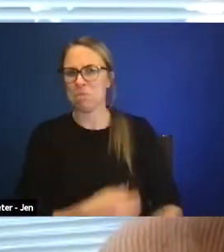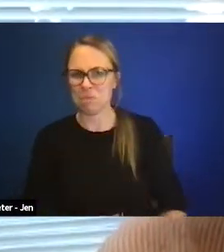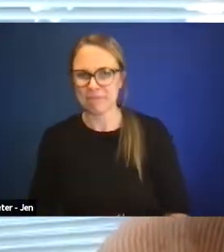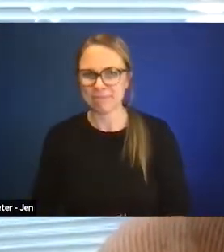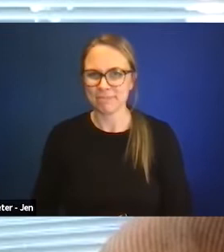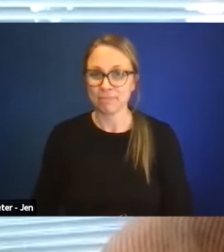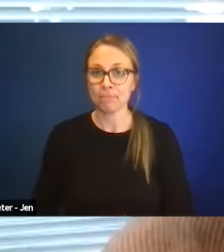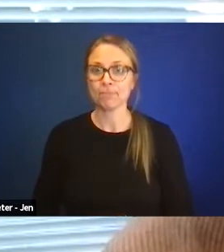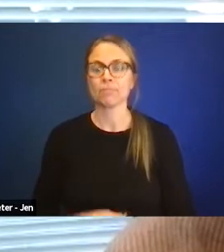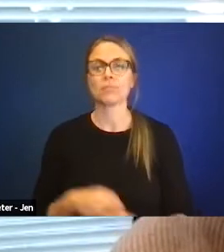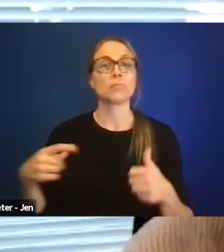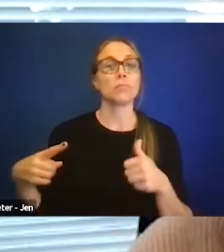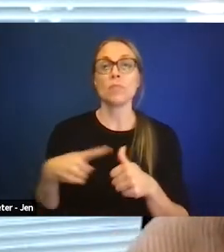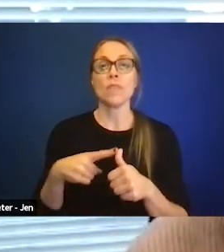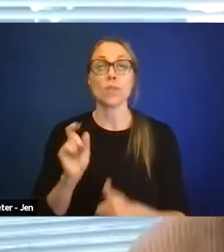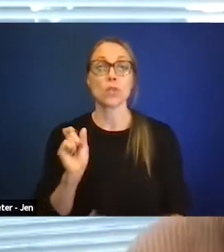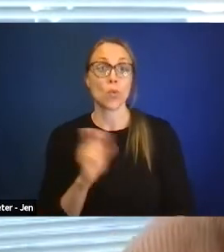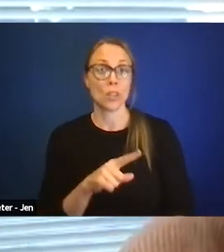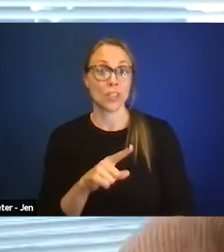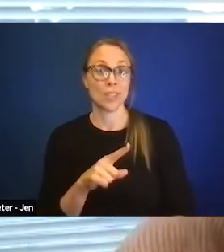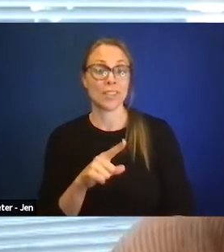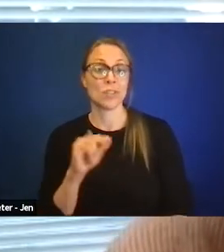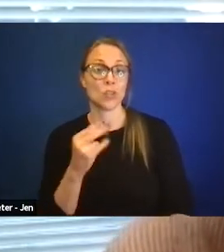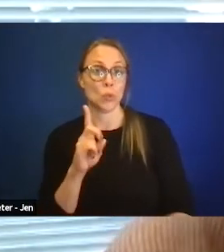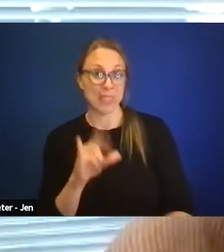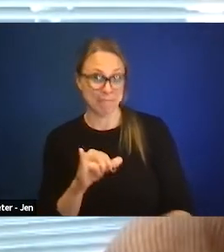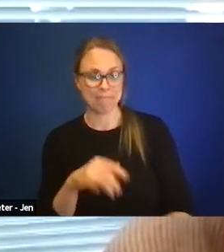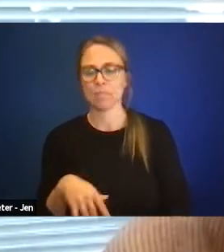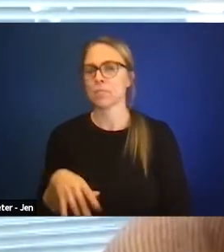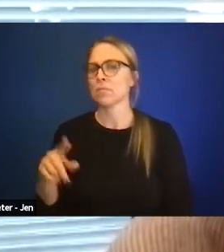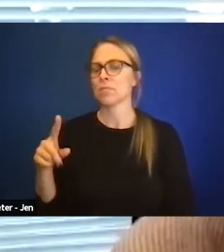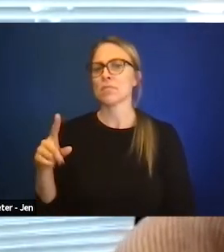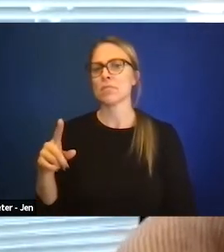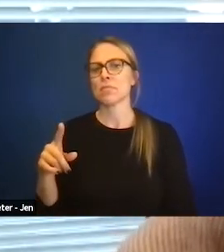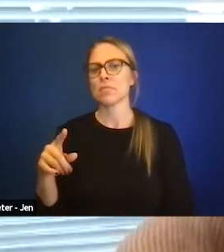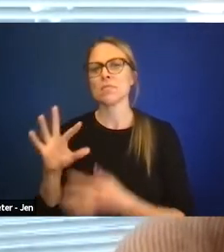The first question I have for you, Judy, came in and it's about the community.